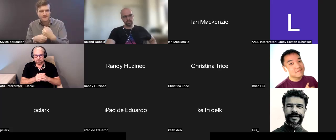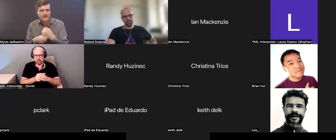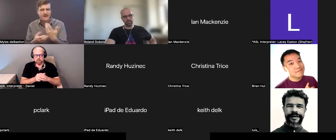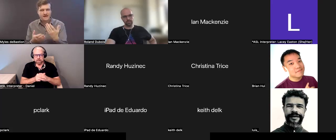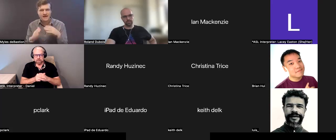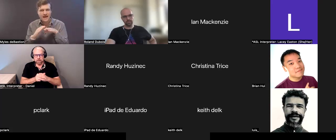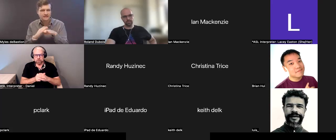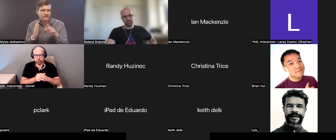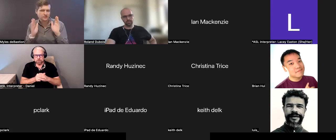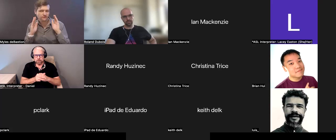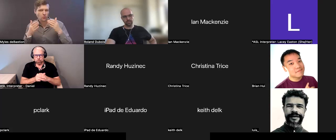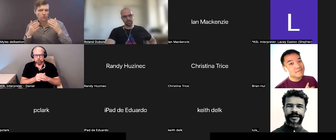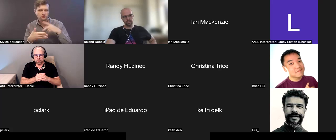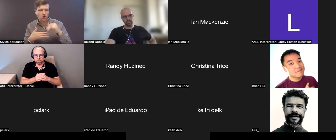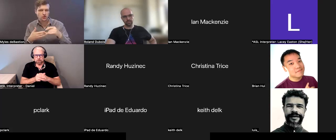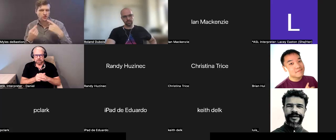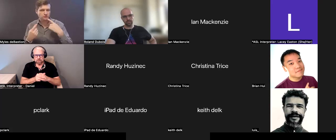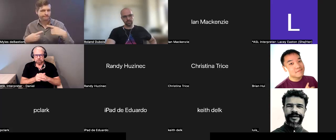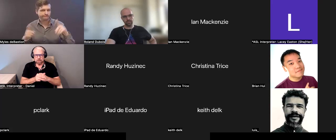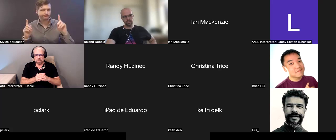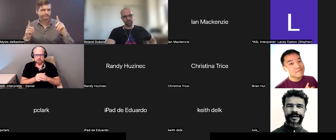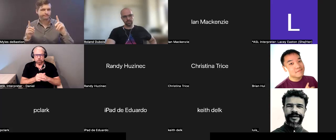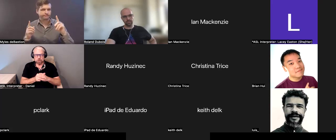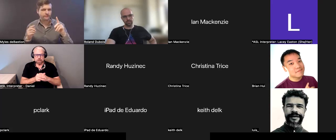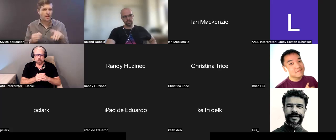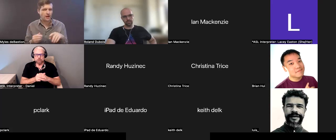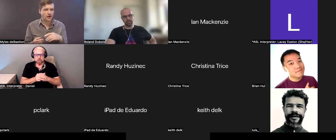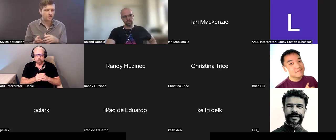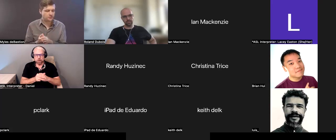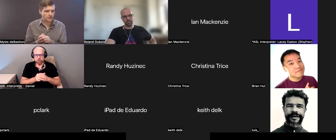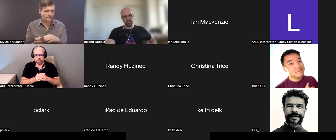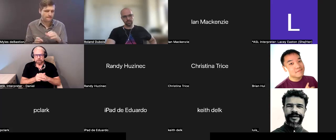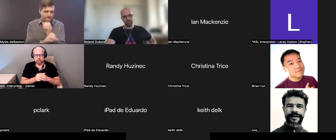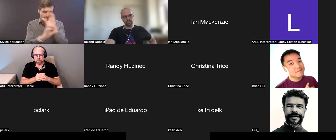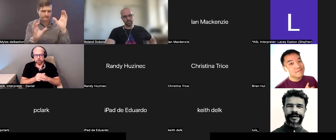as mentors here, rolling up our sleeves and possibly focusing on this project, bringing